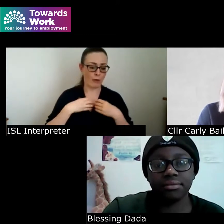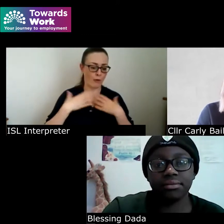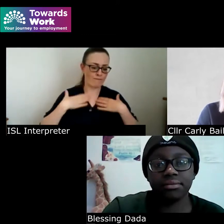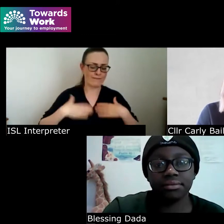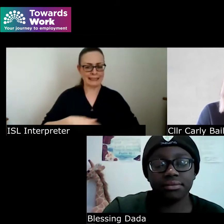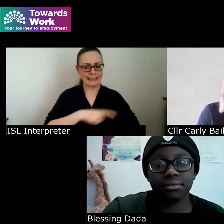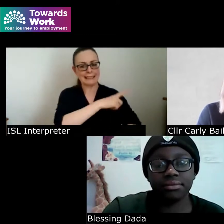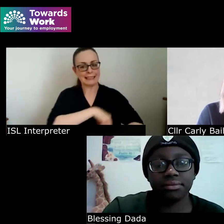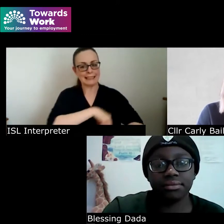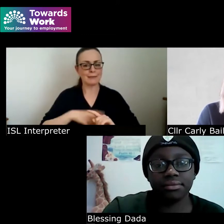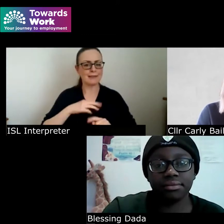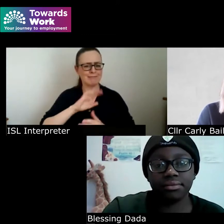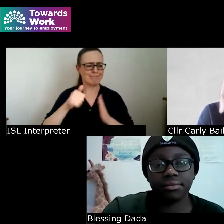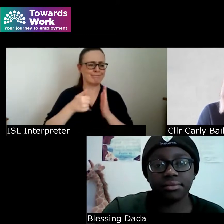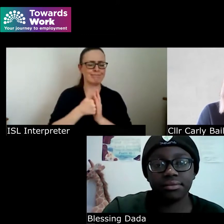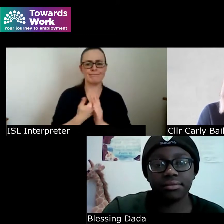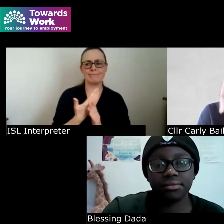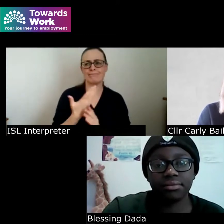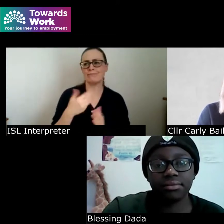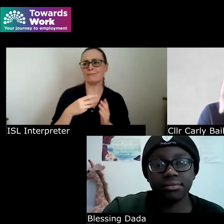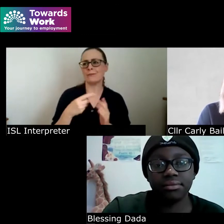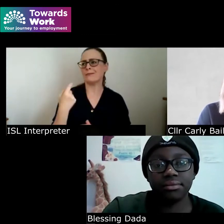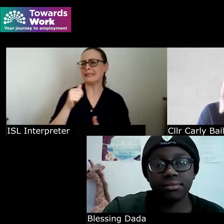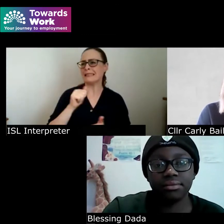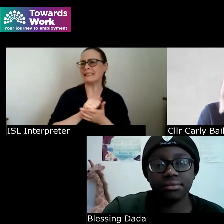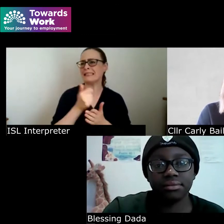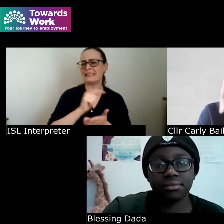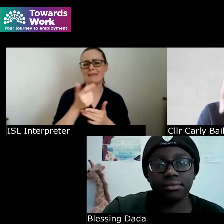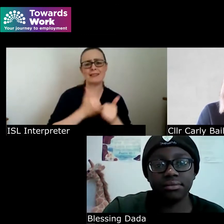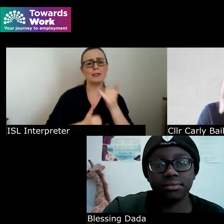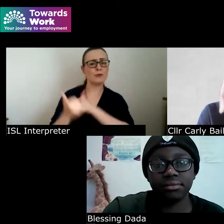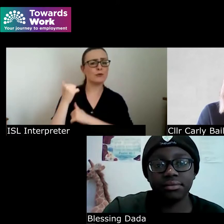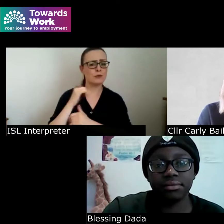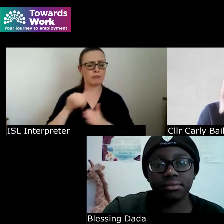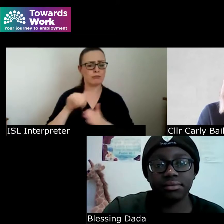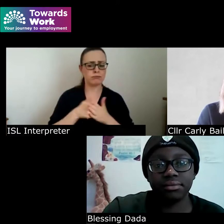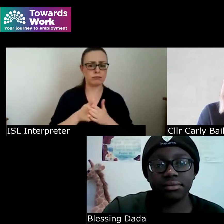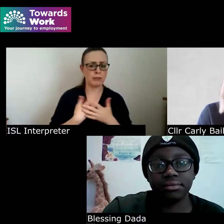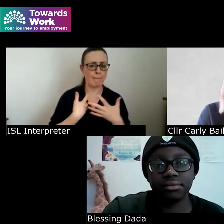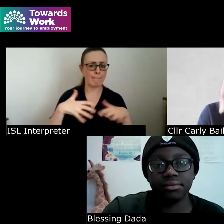I had an accident about 16 / 17 years ago which left me paralyzed from the neck down